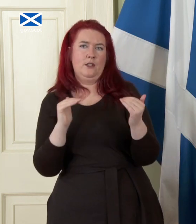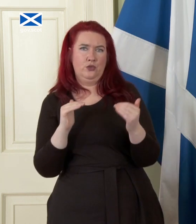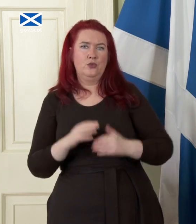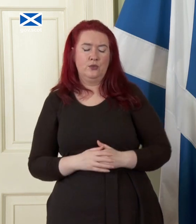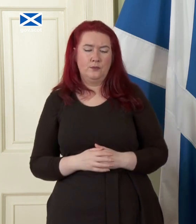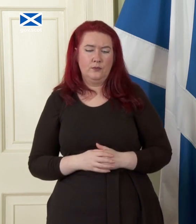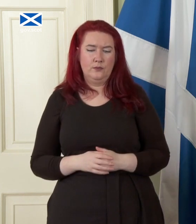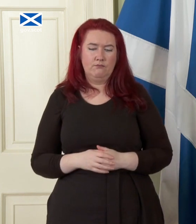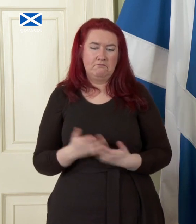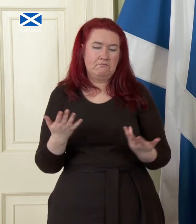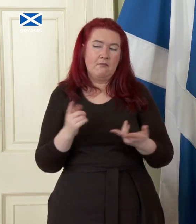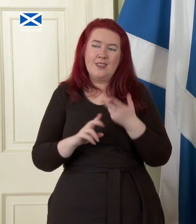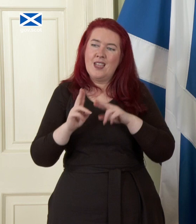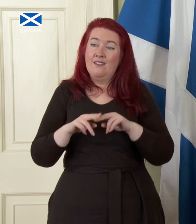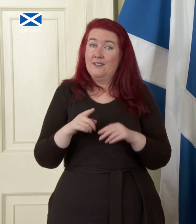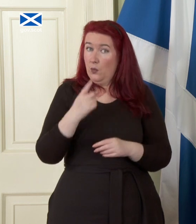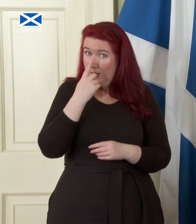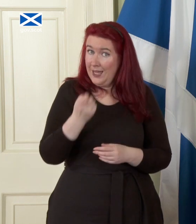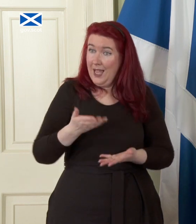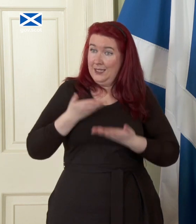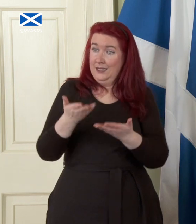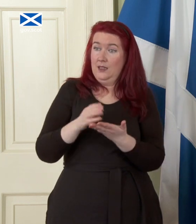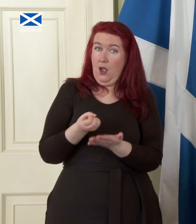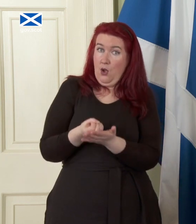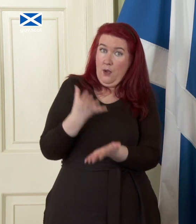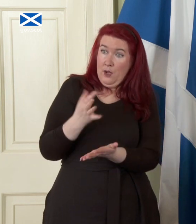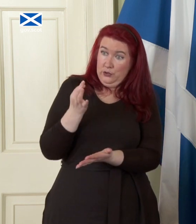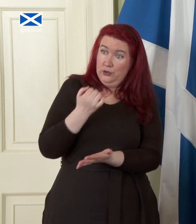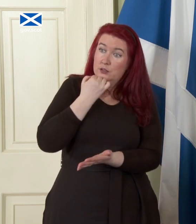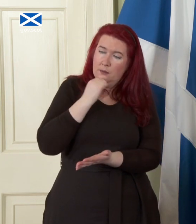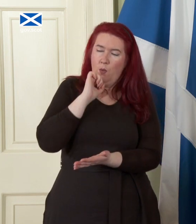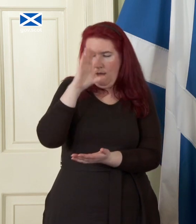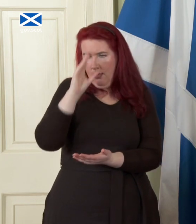are able to give you a figure for the the precise question there we'll get back to you later on but